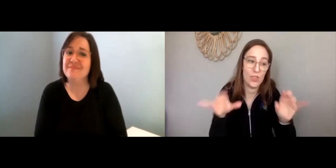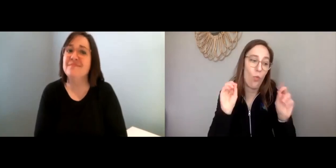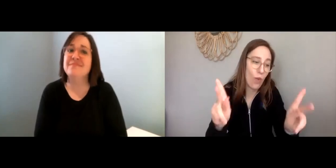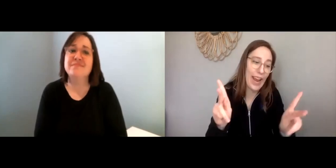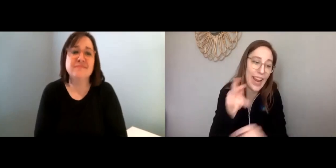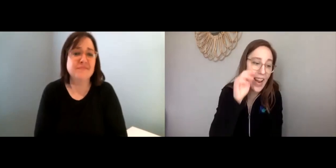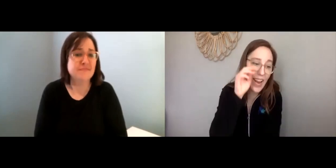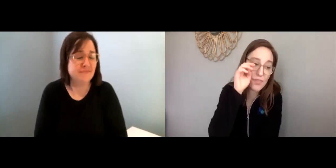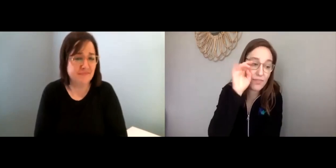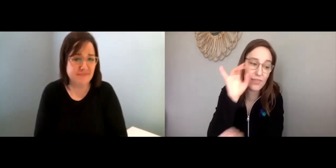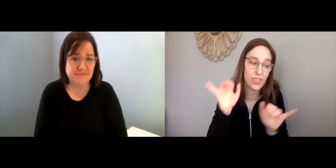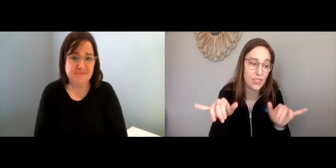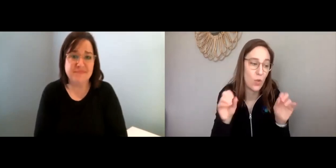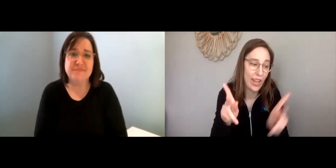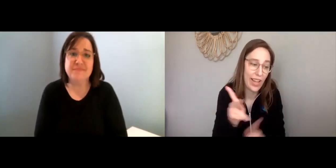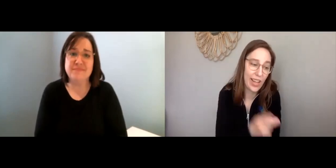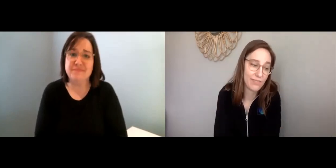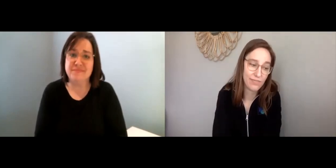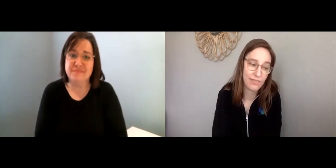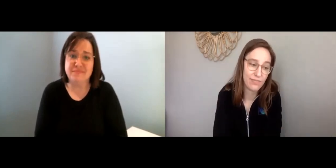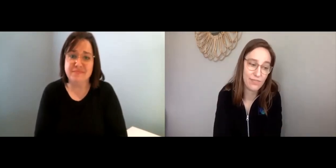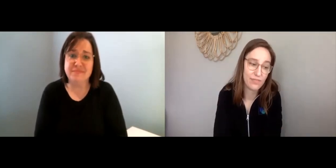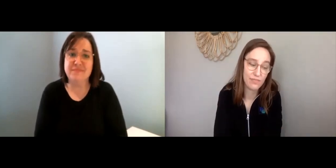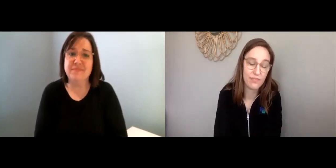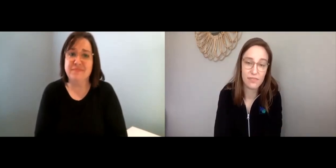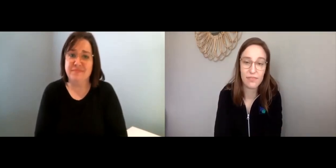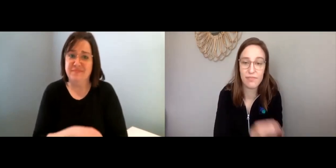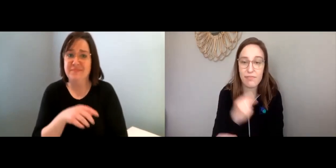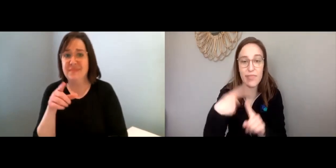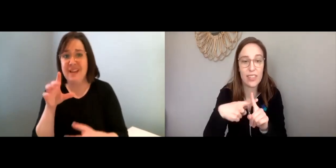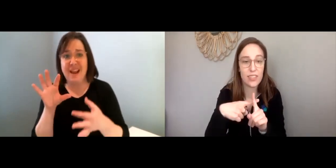If you’re just kinda of getting by, that’s OK too.